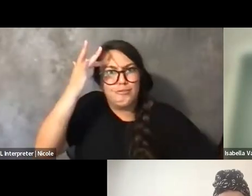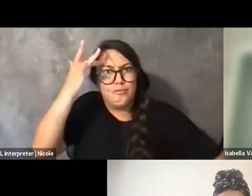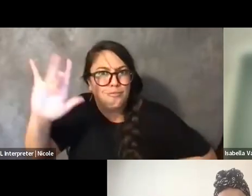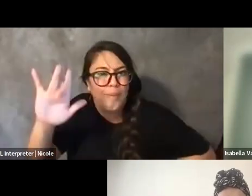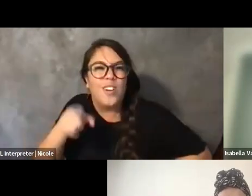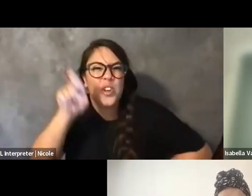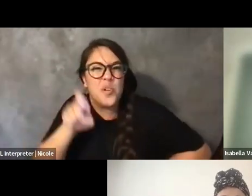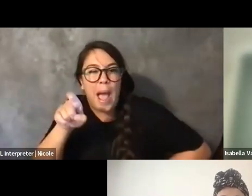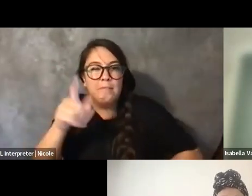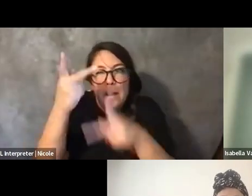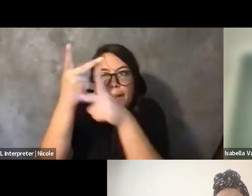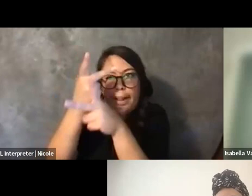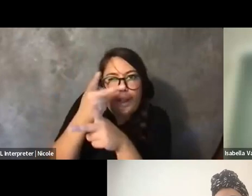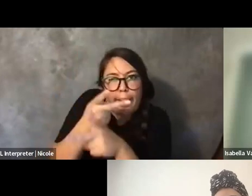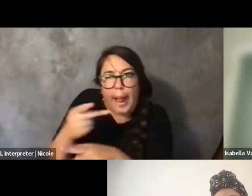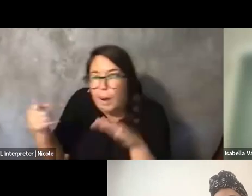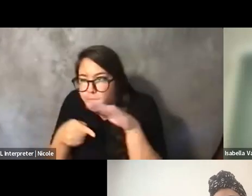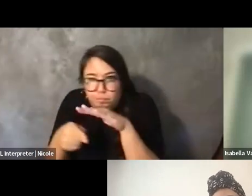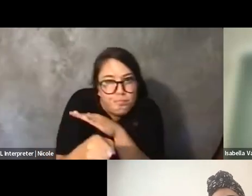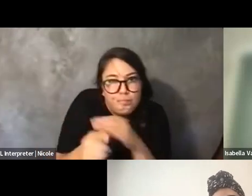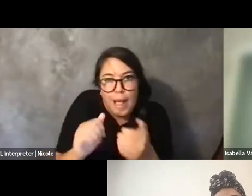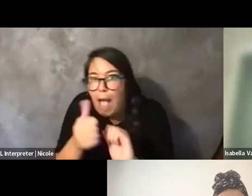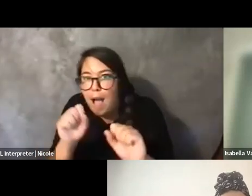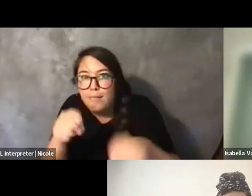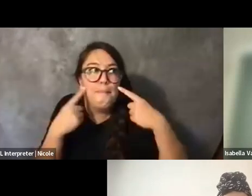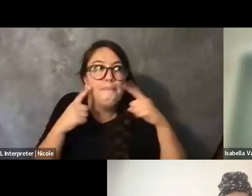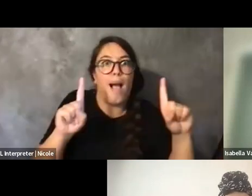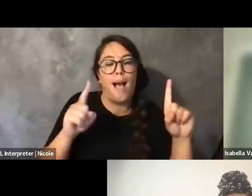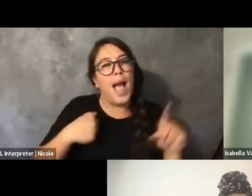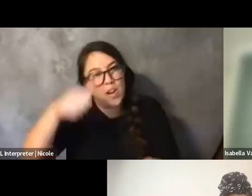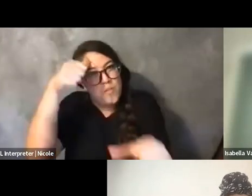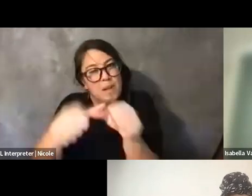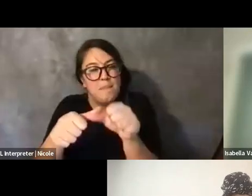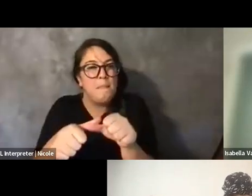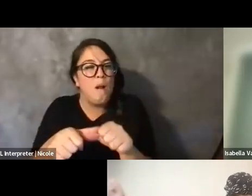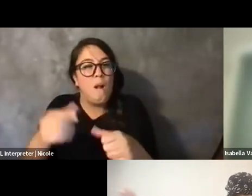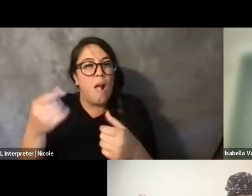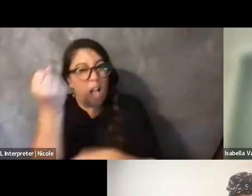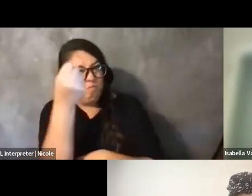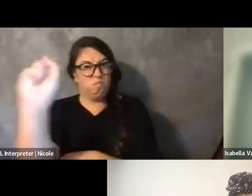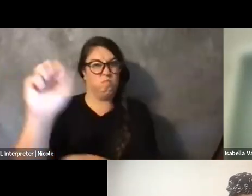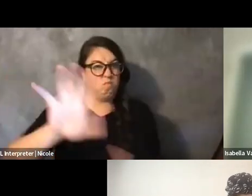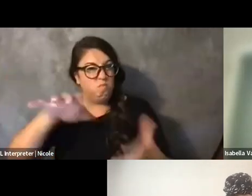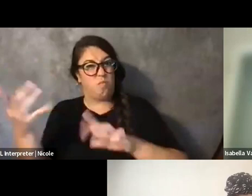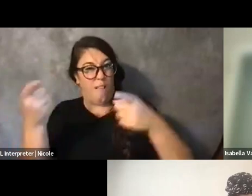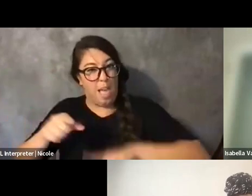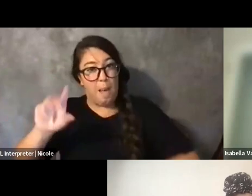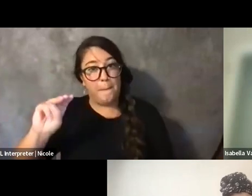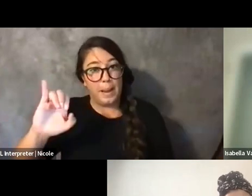It's almost like -- I remember when the uprisings in Minneapolis were happening and that Target was looted, like, somebody had written on the back door, they're like, "Free stuffs."